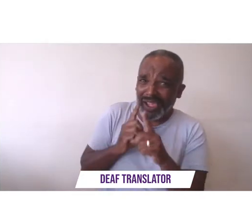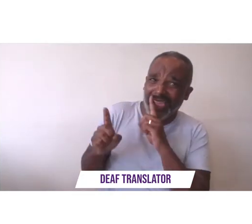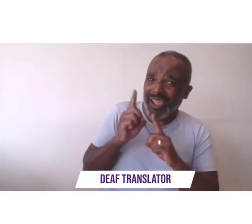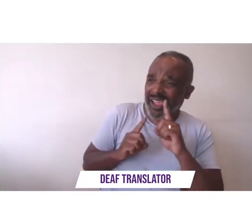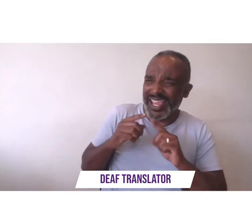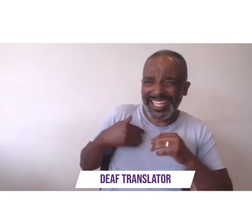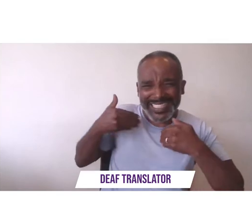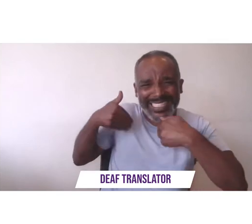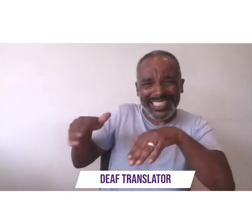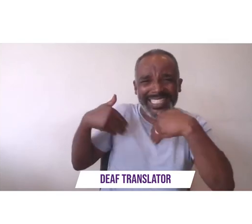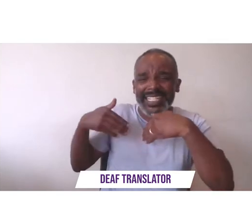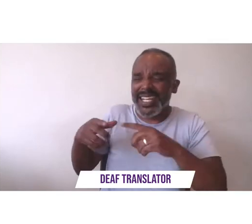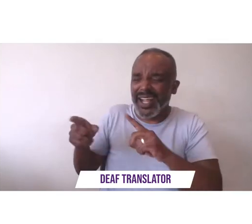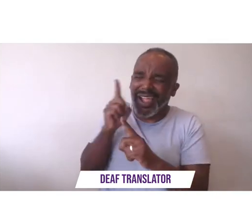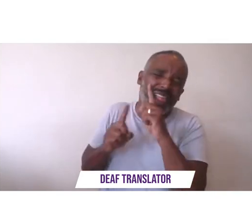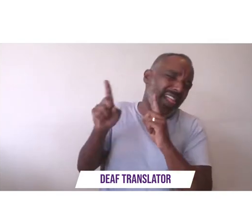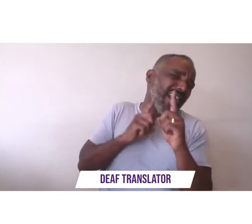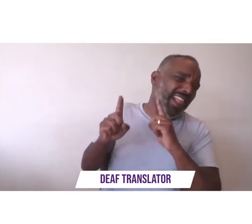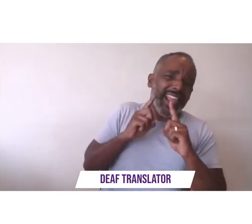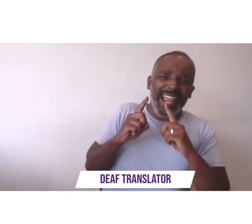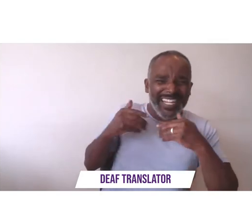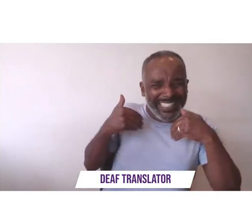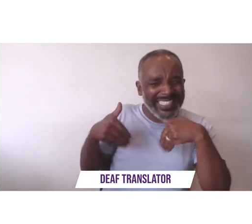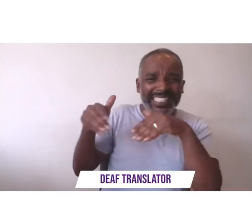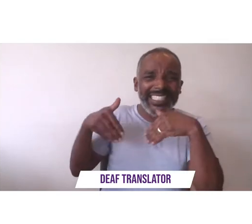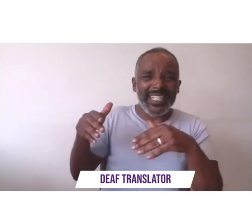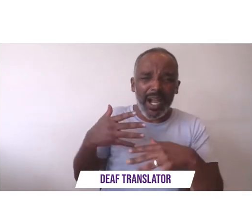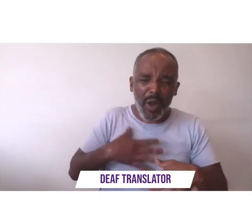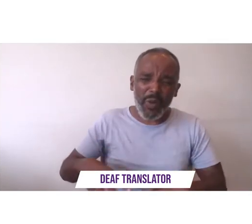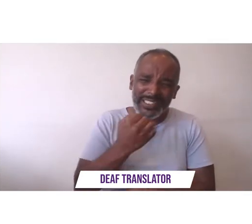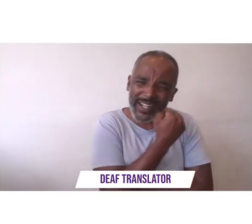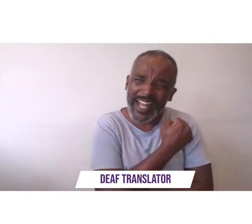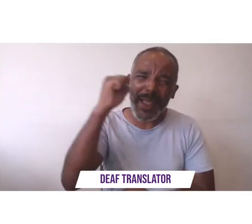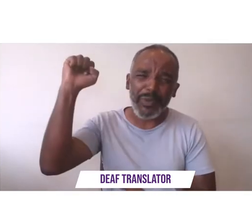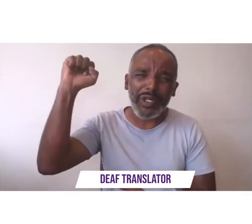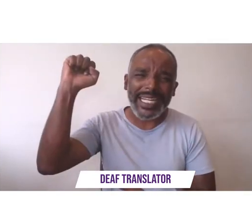to a system that likes to show us what coloring in the lines look like we need to learn to liberate